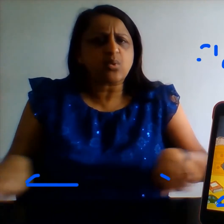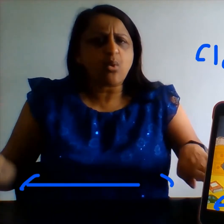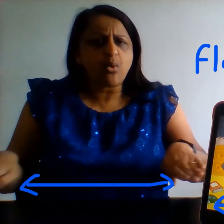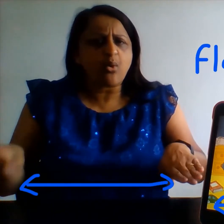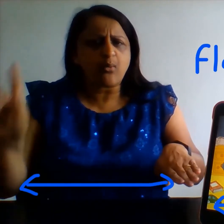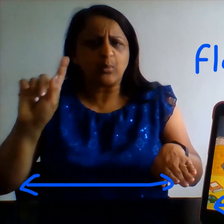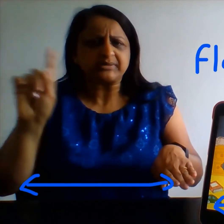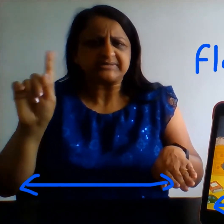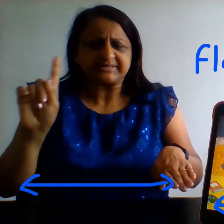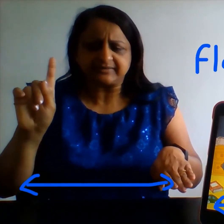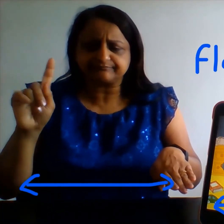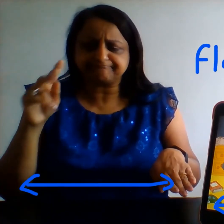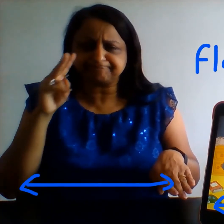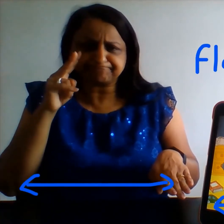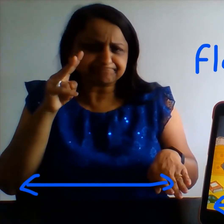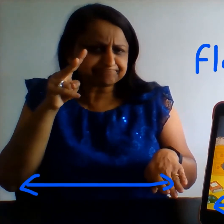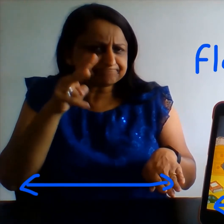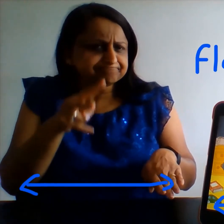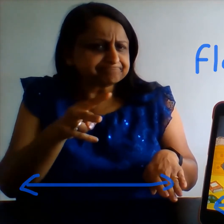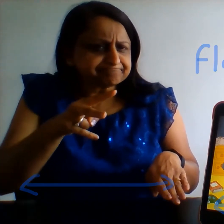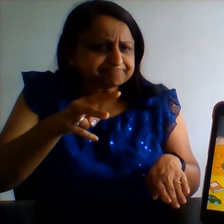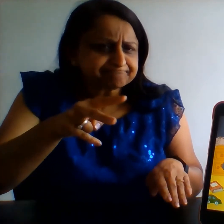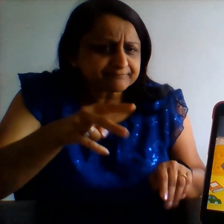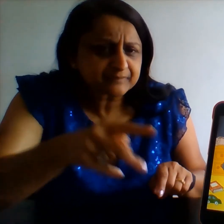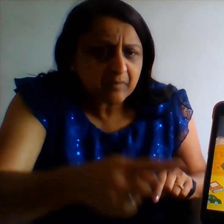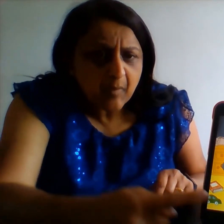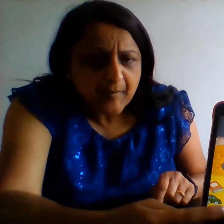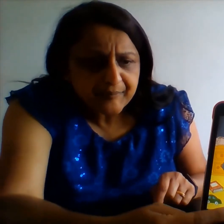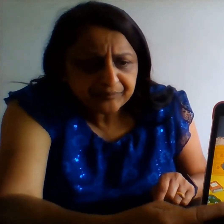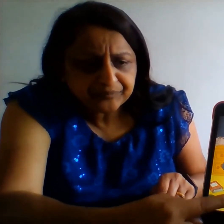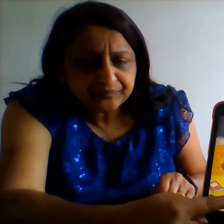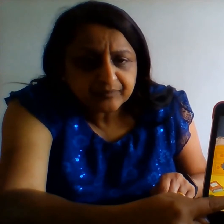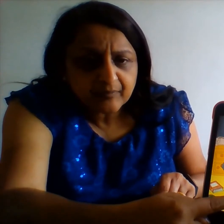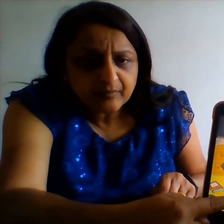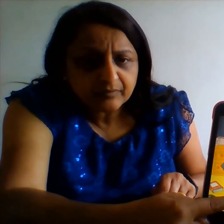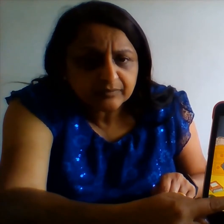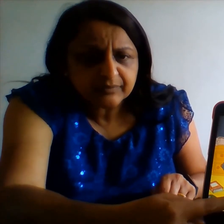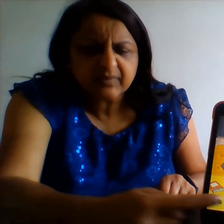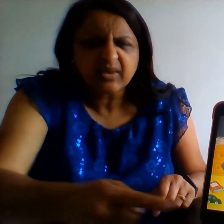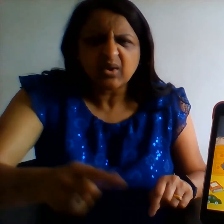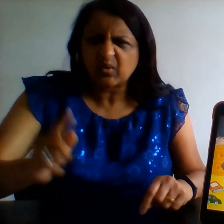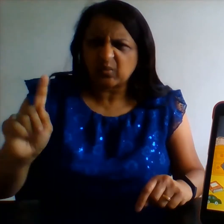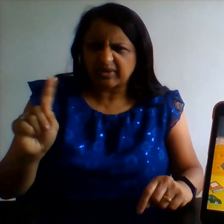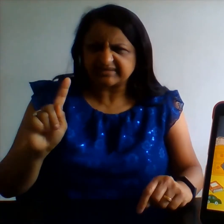There are a couple of items as well on the floor. Let's see what else we can find.